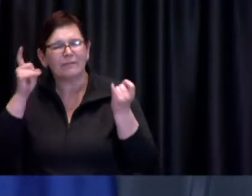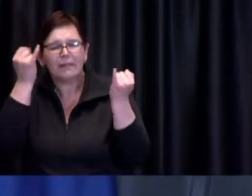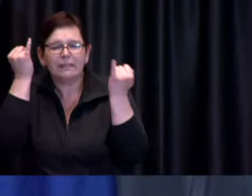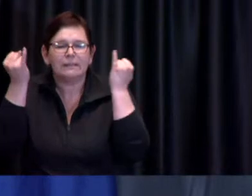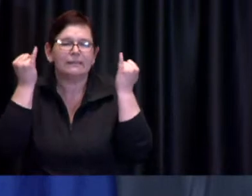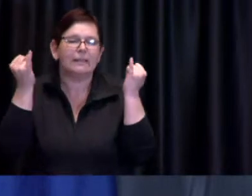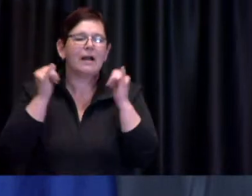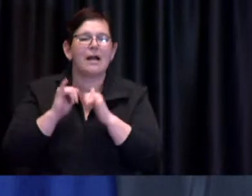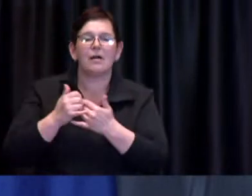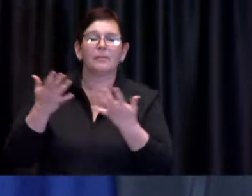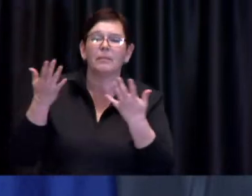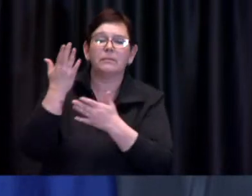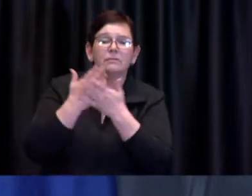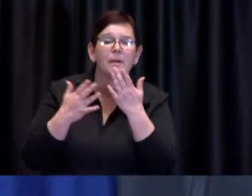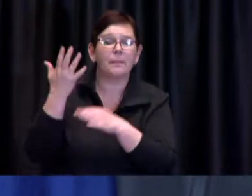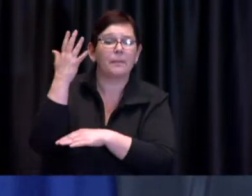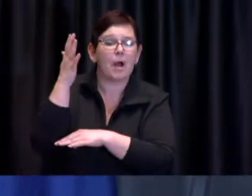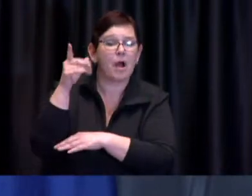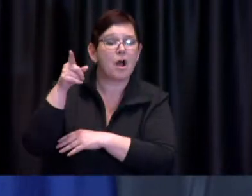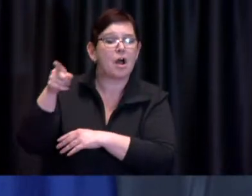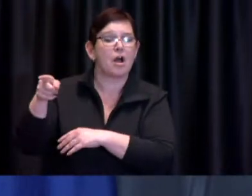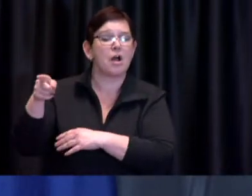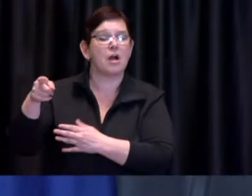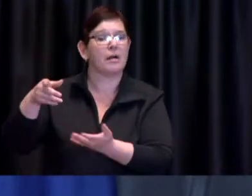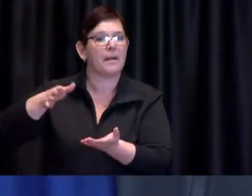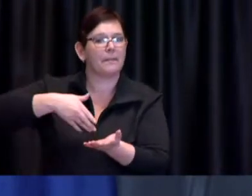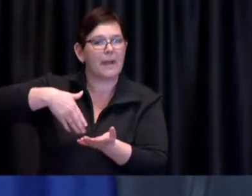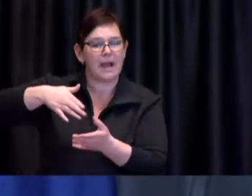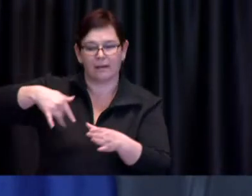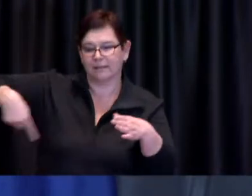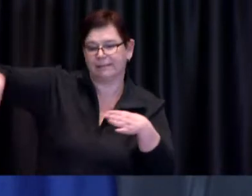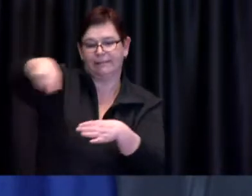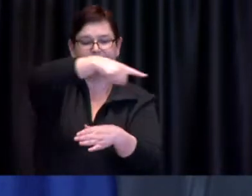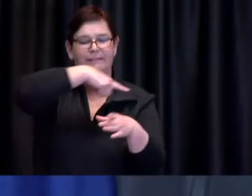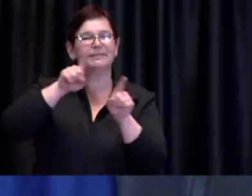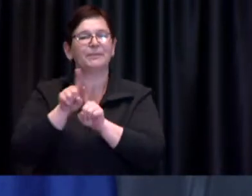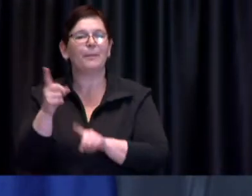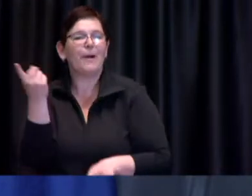help people with the distancing because you know that's sometimes a challenge on a nice day but um